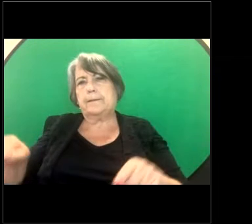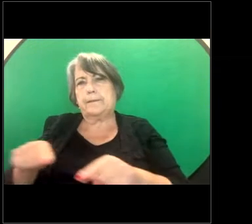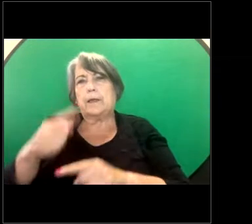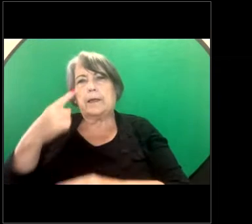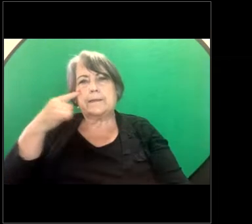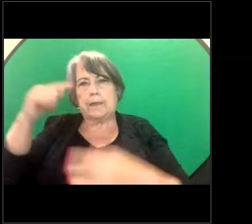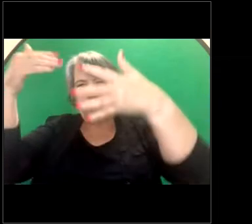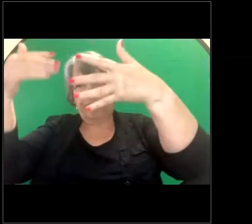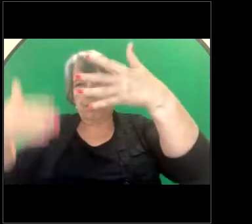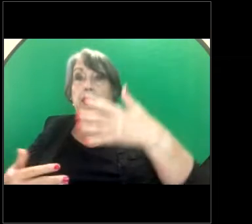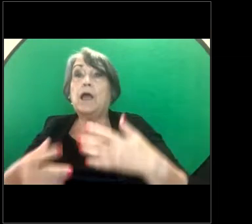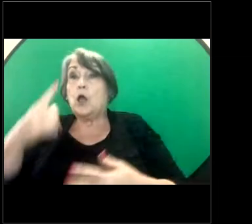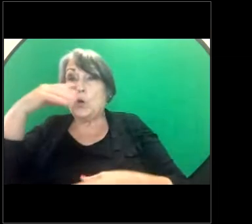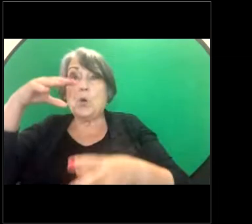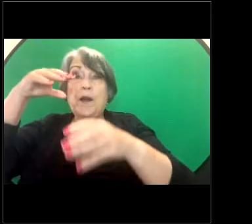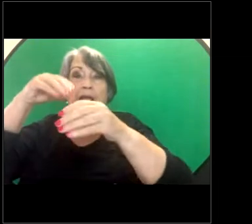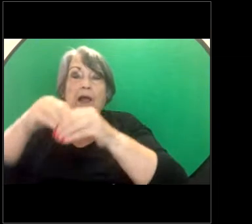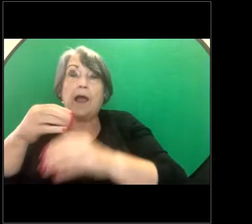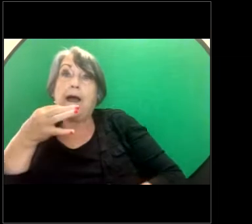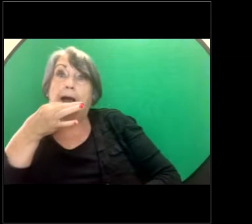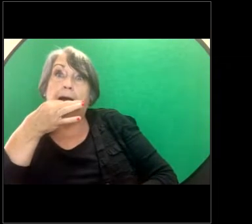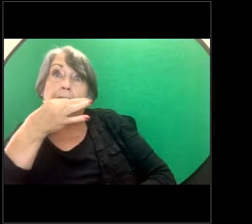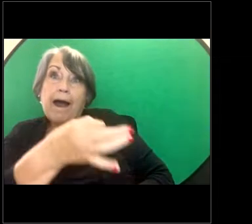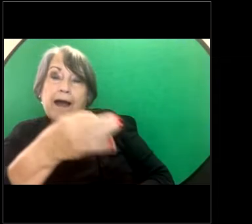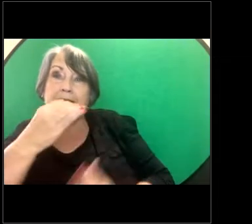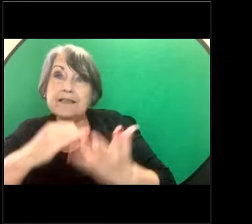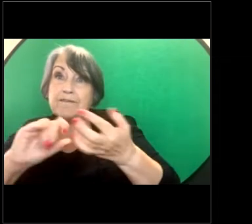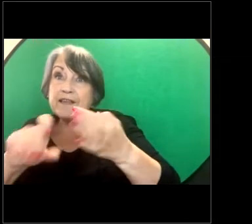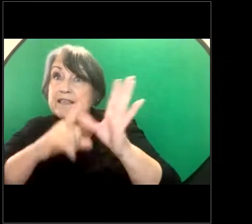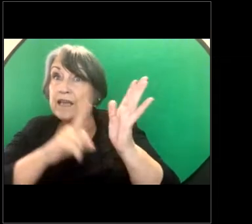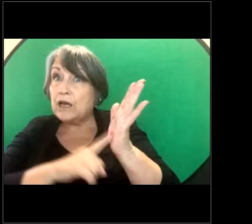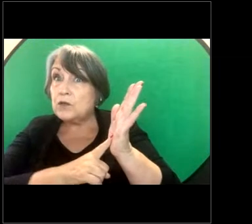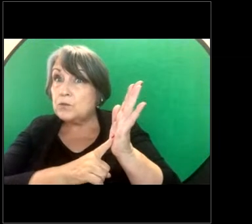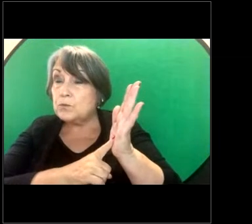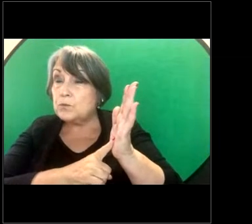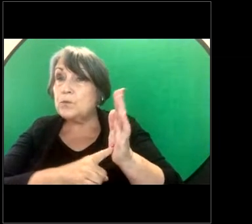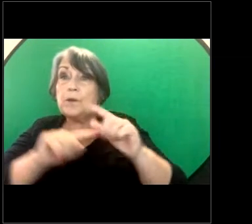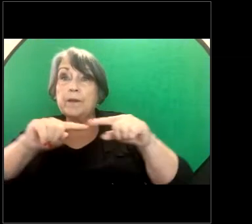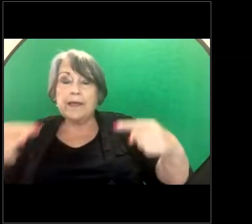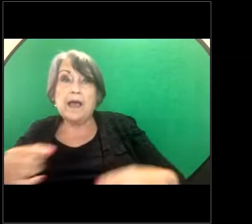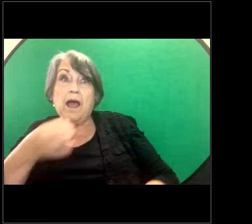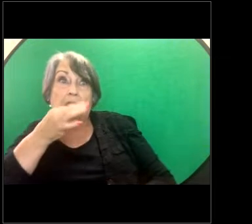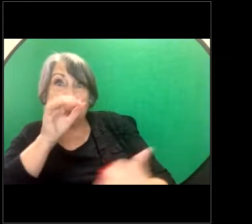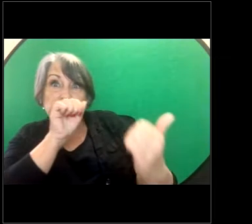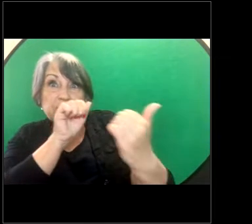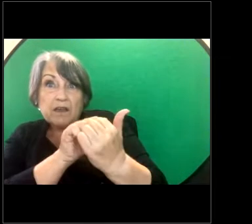include a request for sexual favours, repeated request for dates, which is something we've got